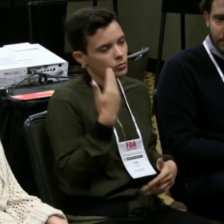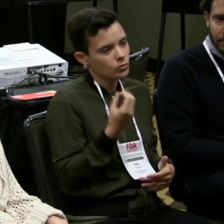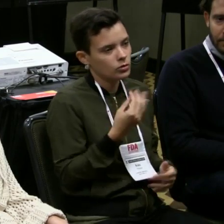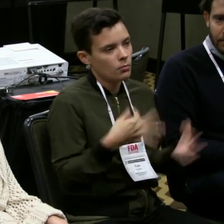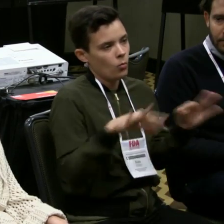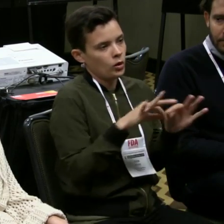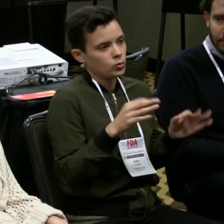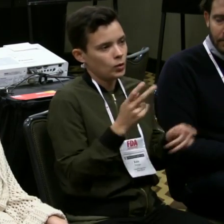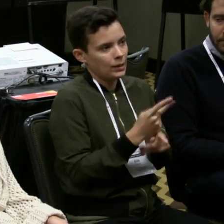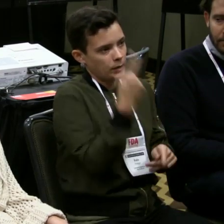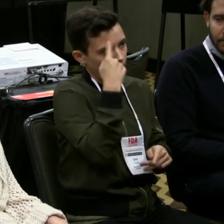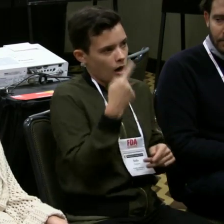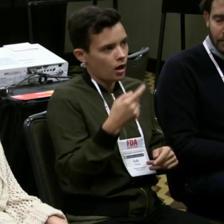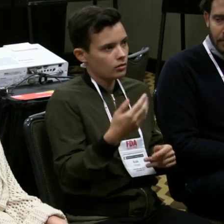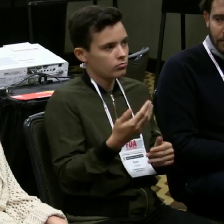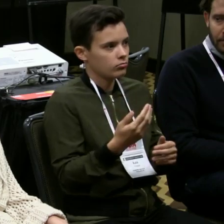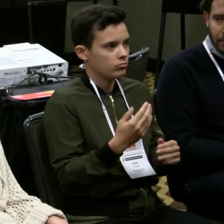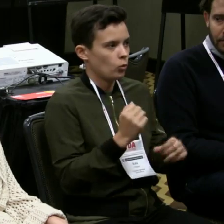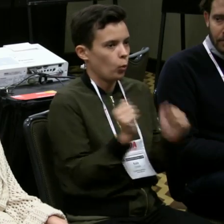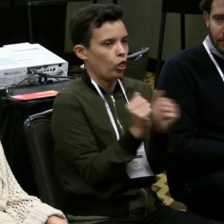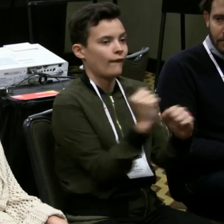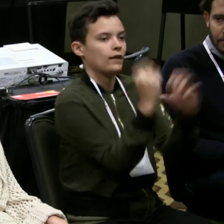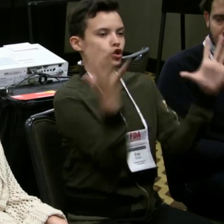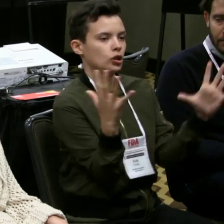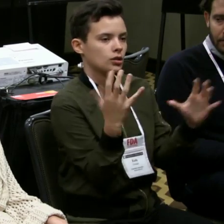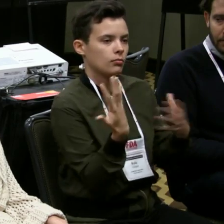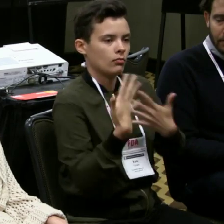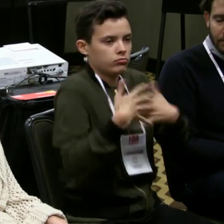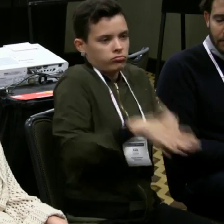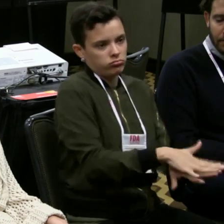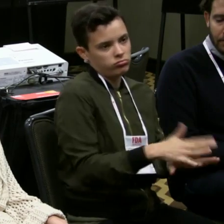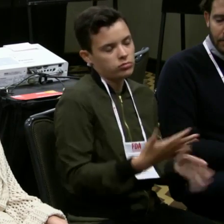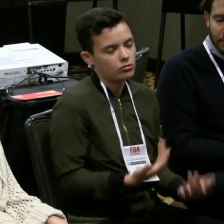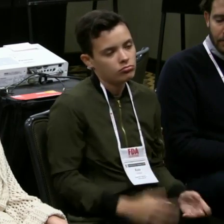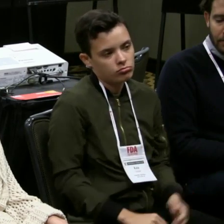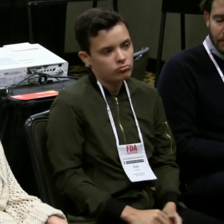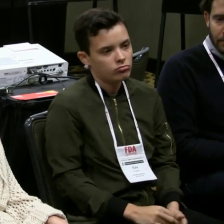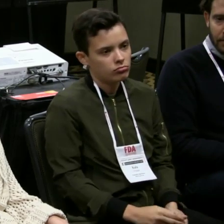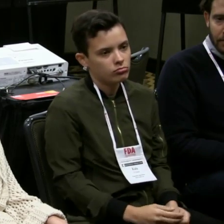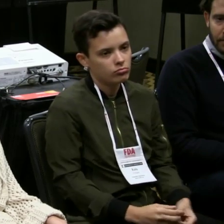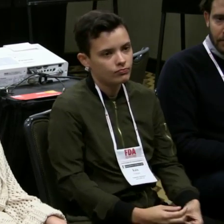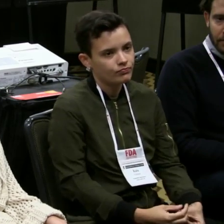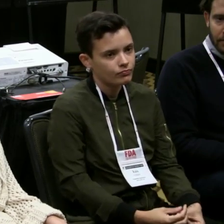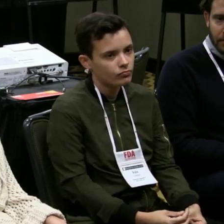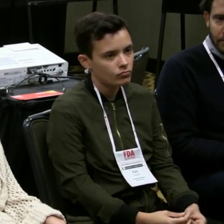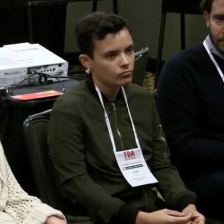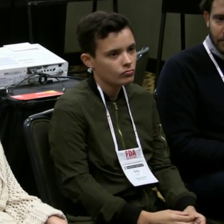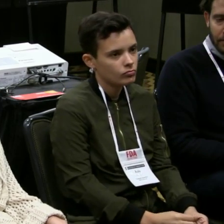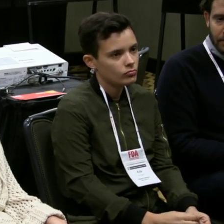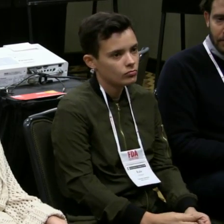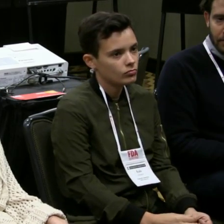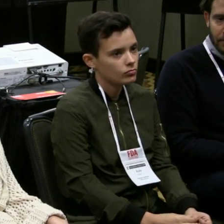We ended up losing a half day of tech just because of that so I think that's important to keep in mind when you're trying to envision something that you incorporate that